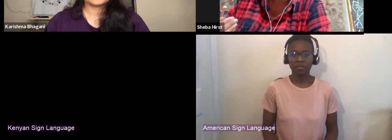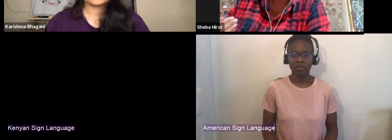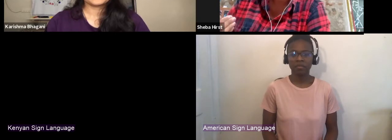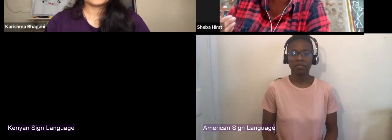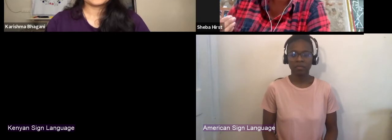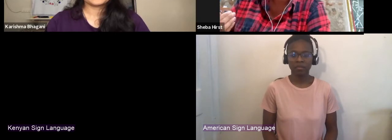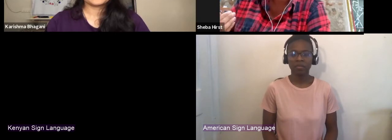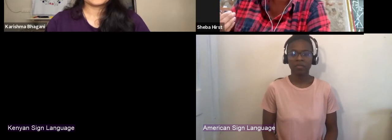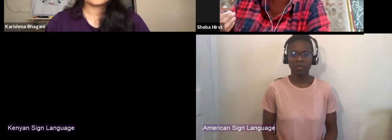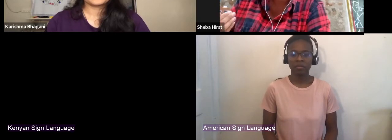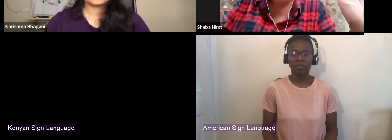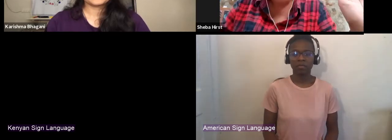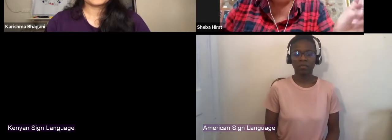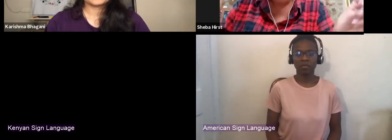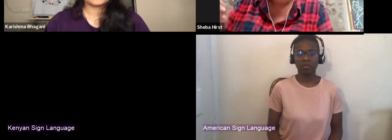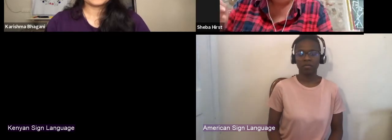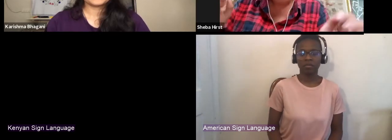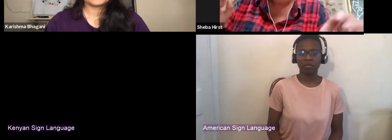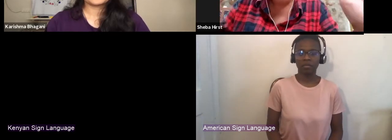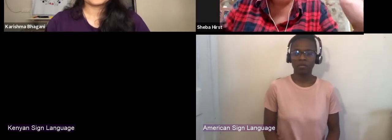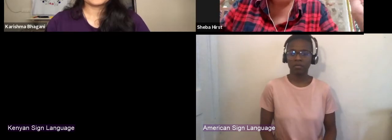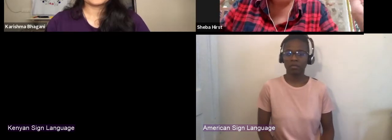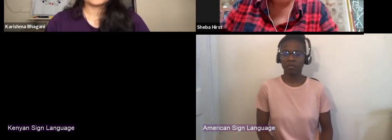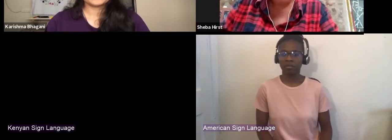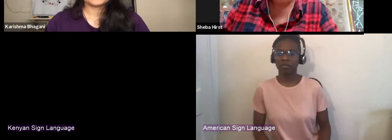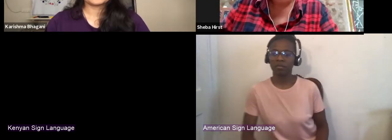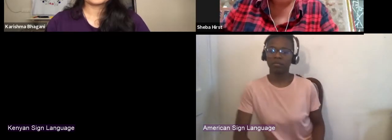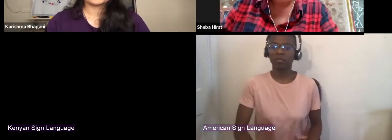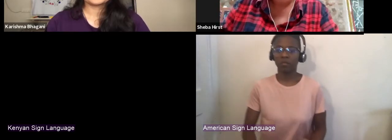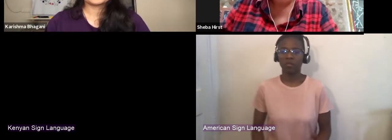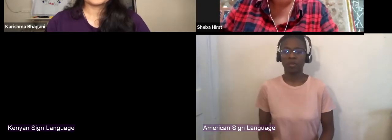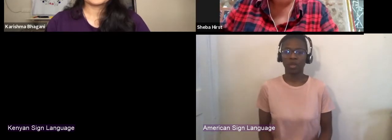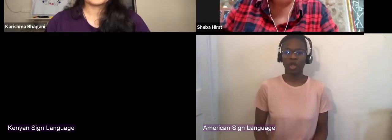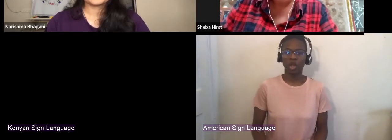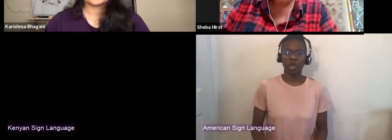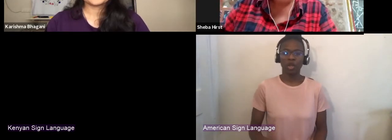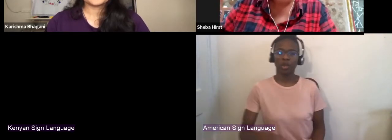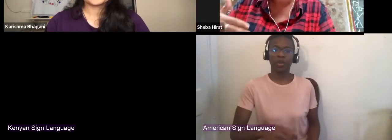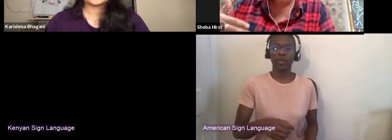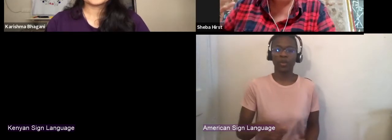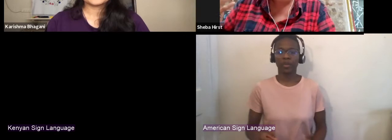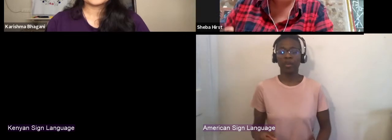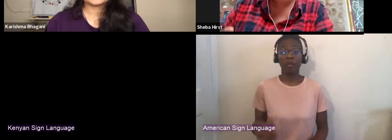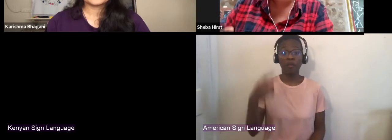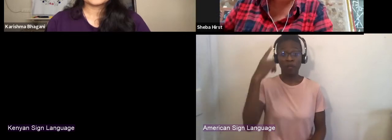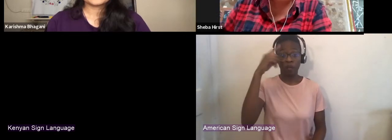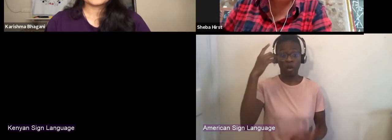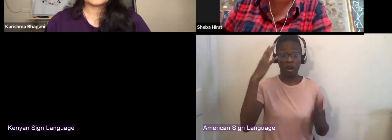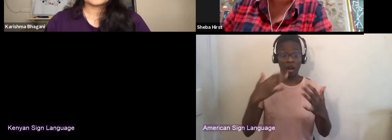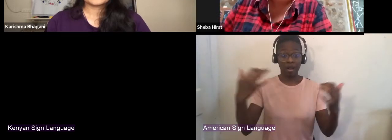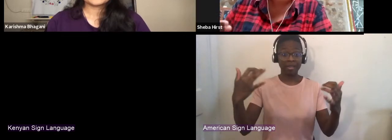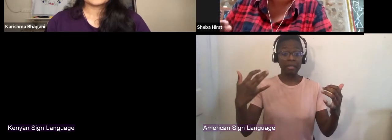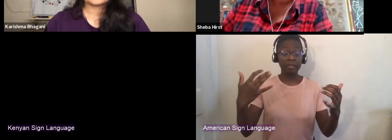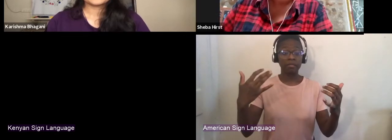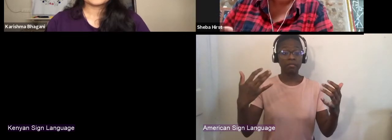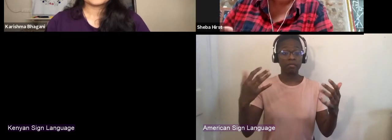well, I know I just wanna ride my days and put them up for audiences you do have to be by necessity possible creating